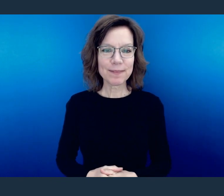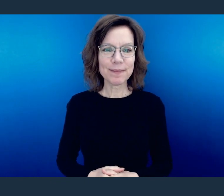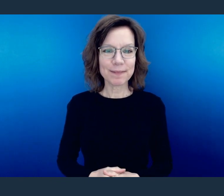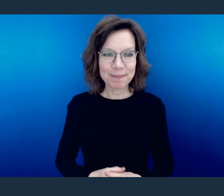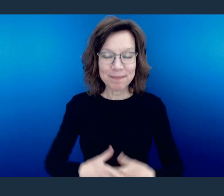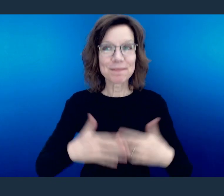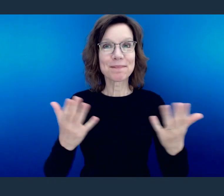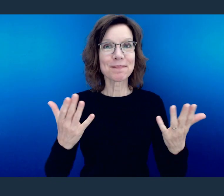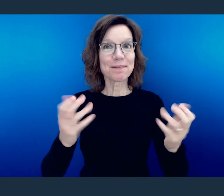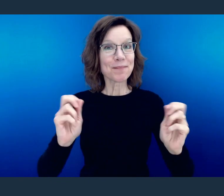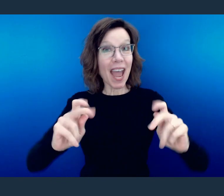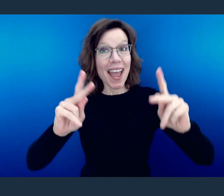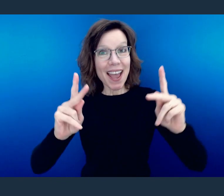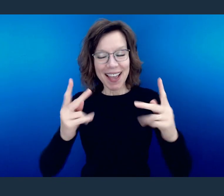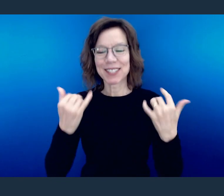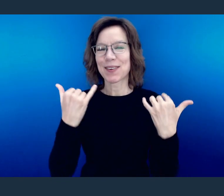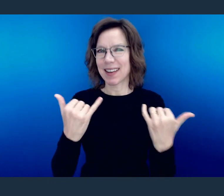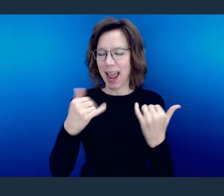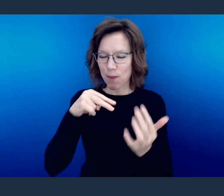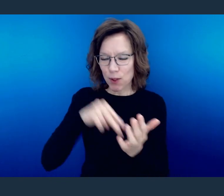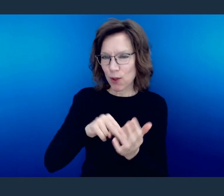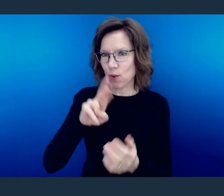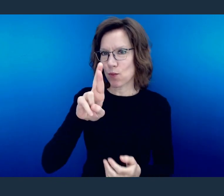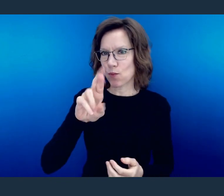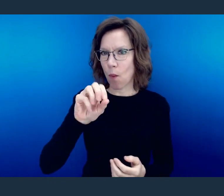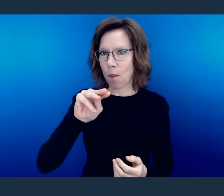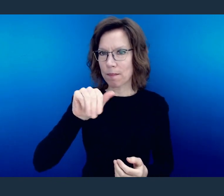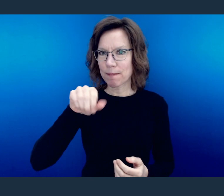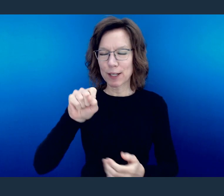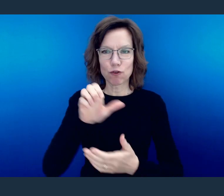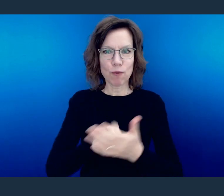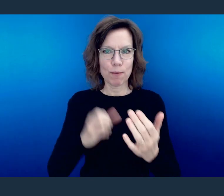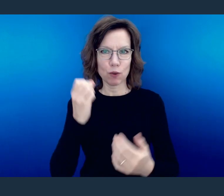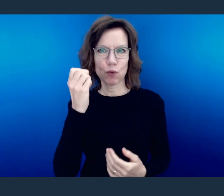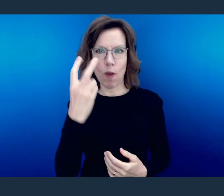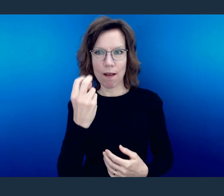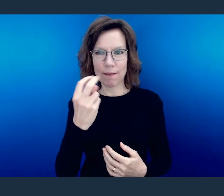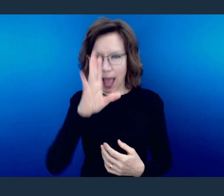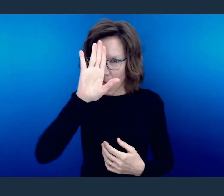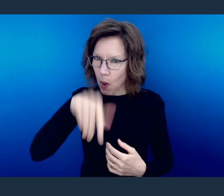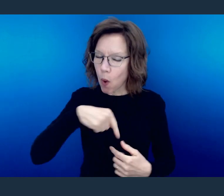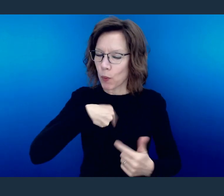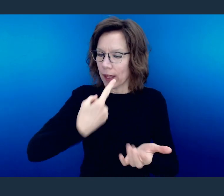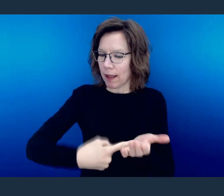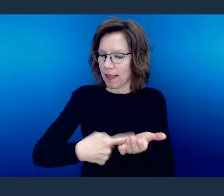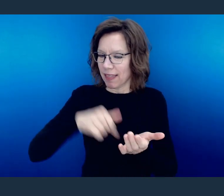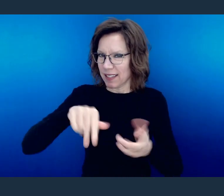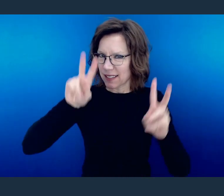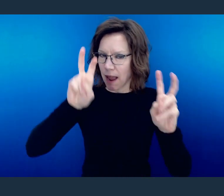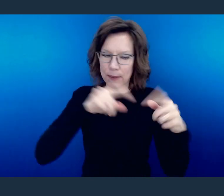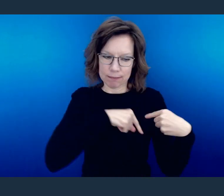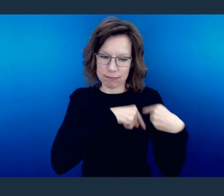Hey, so picking up in Romans 12, I know we've been in this series for a while.